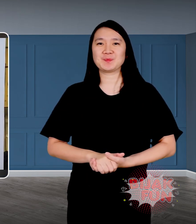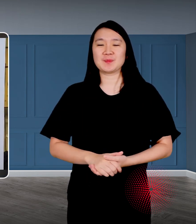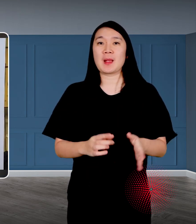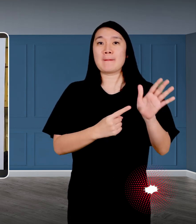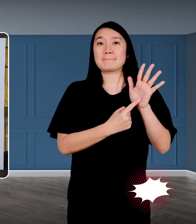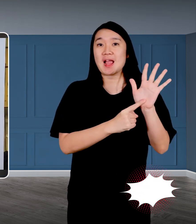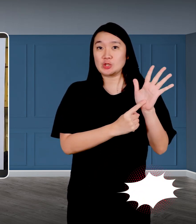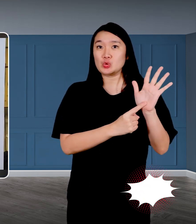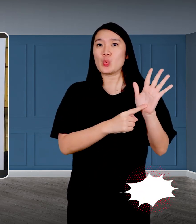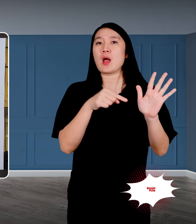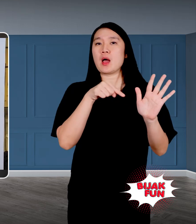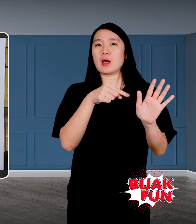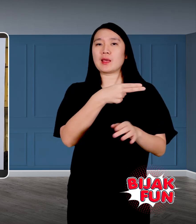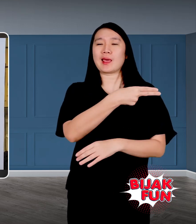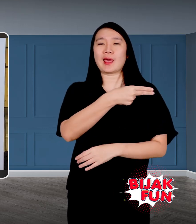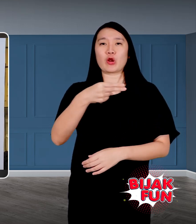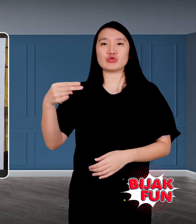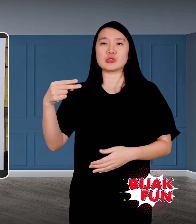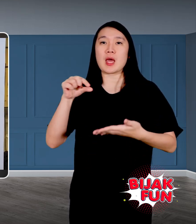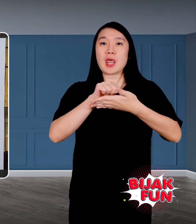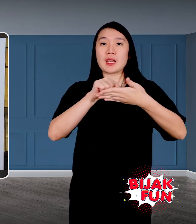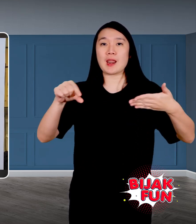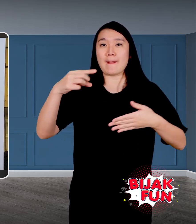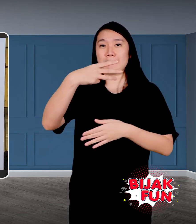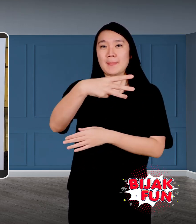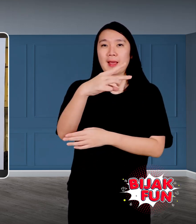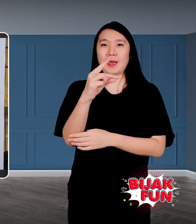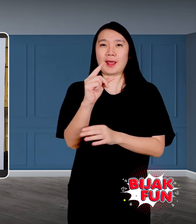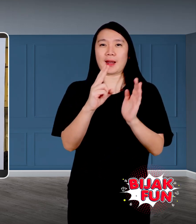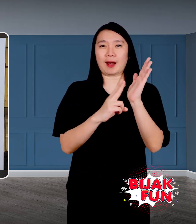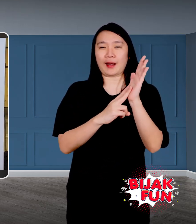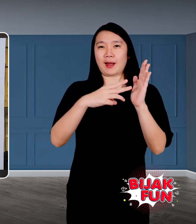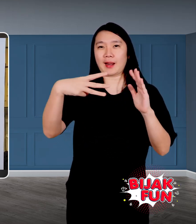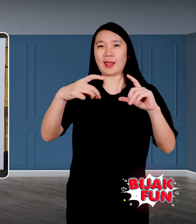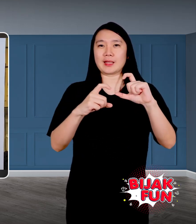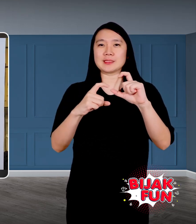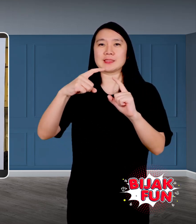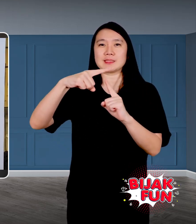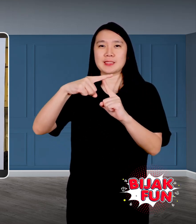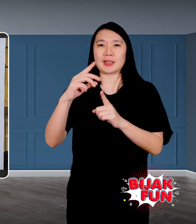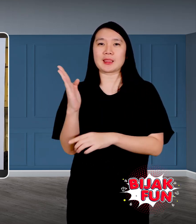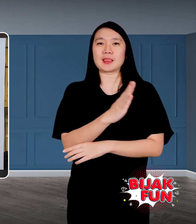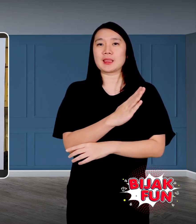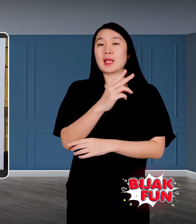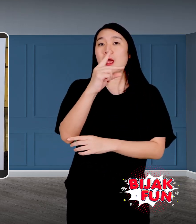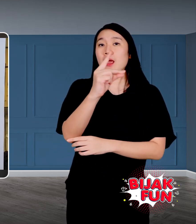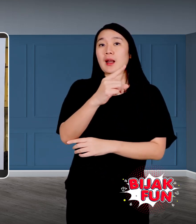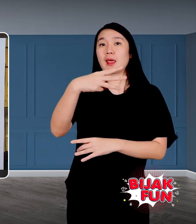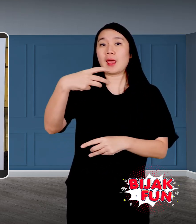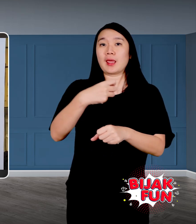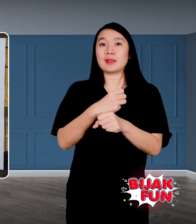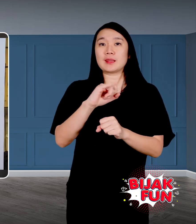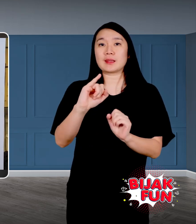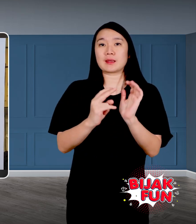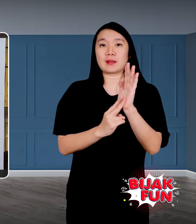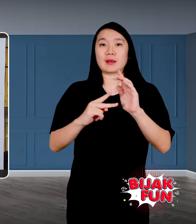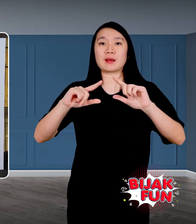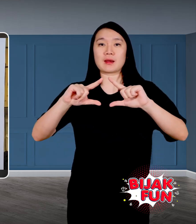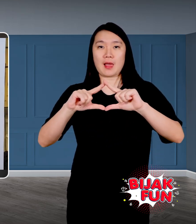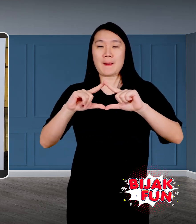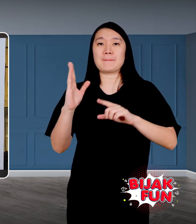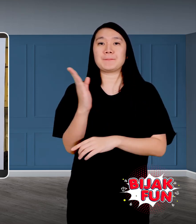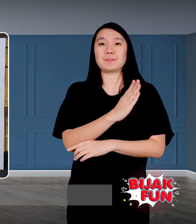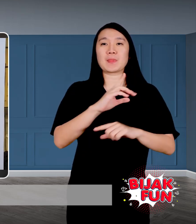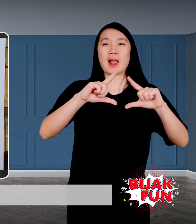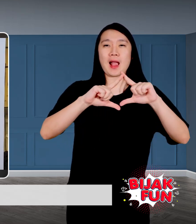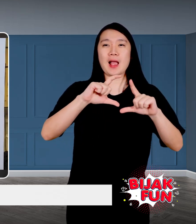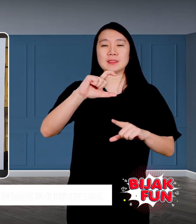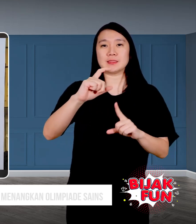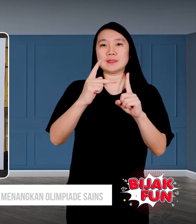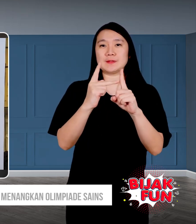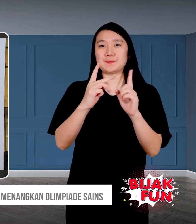Indonesian student named Ernest Regia Achmad Chandra,